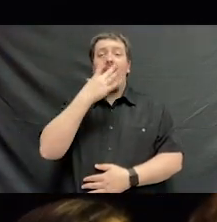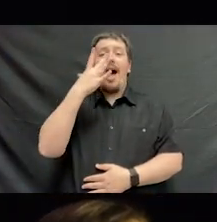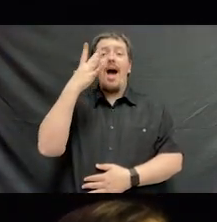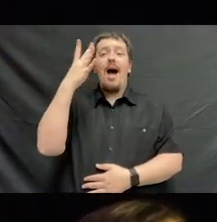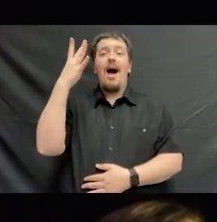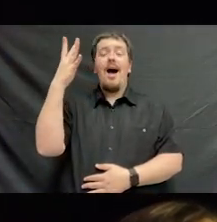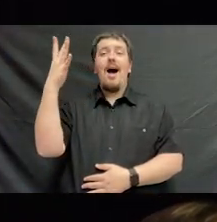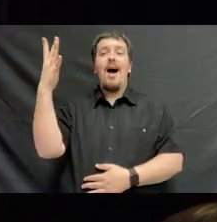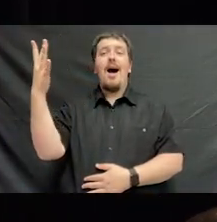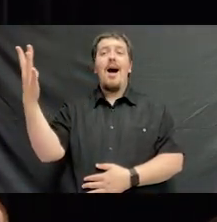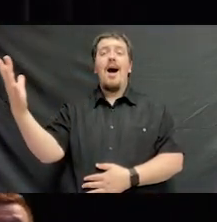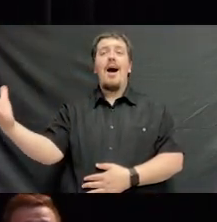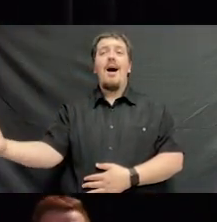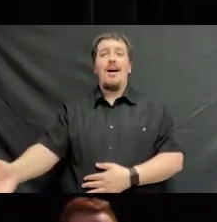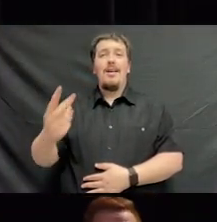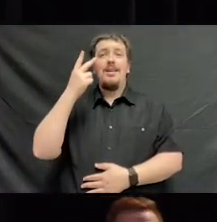See the light